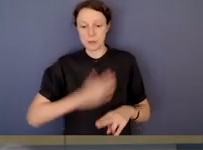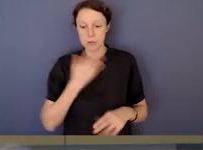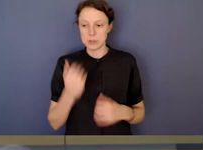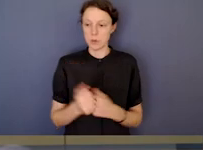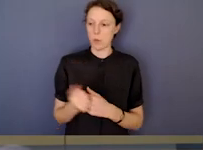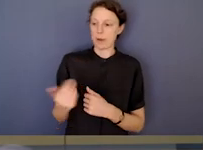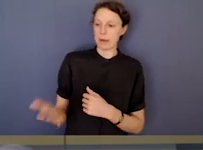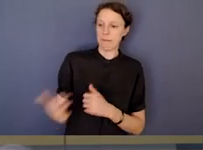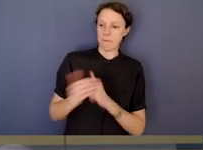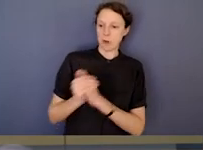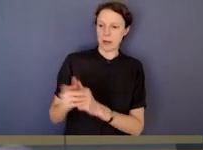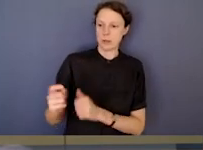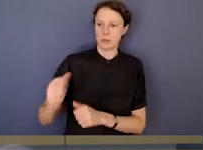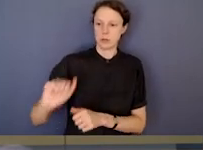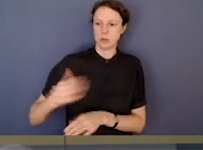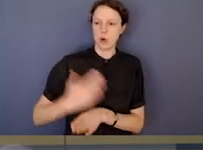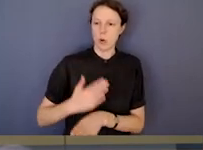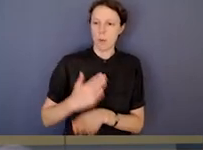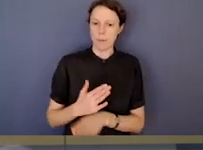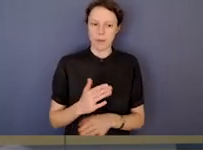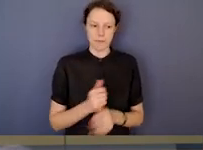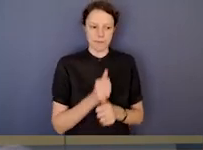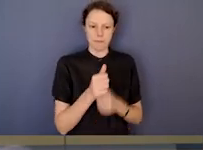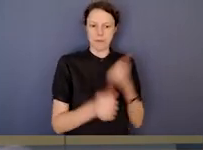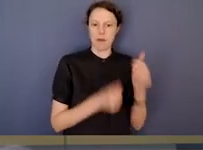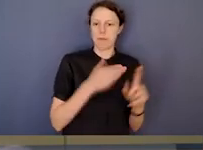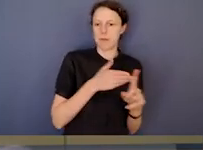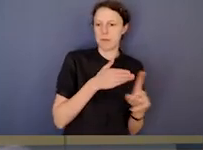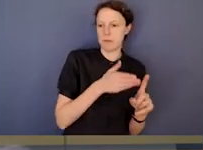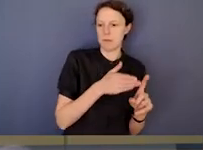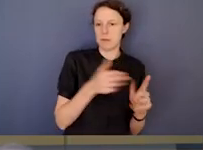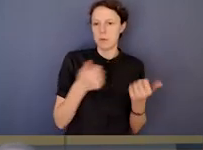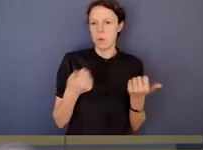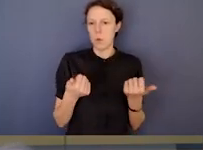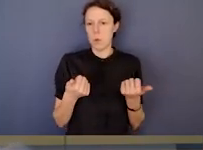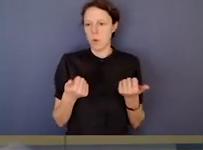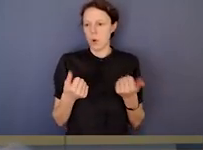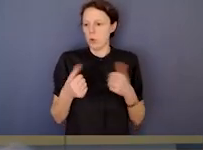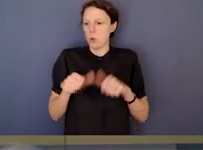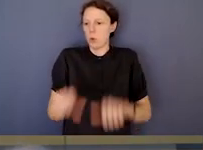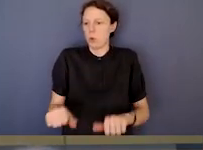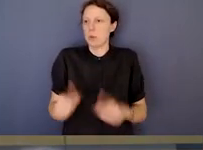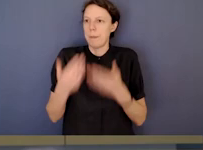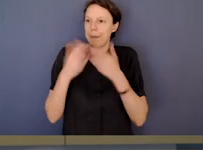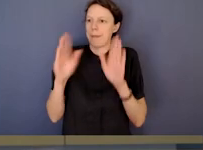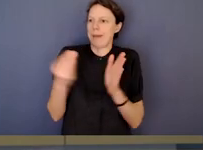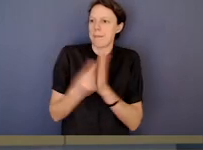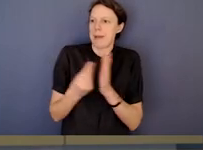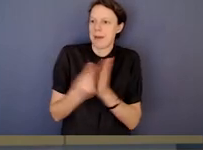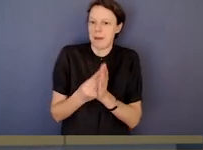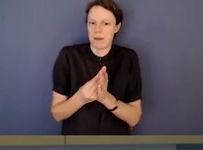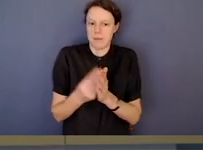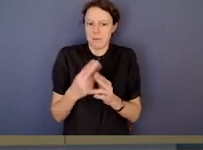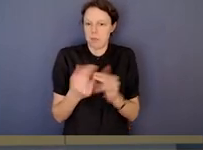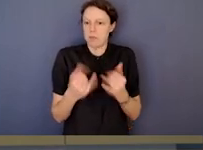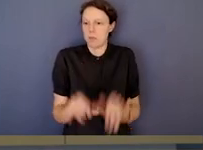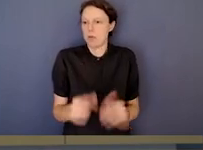I'm reporting on nepotism, on favouritism, on misuses of public funds.